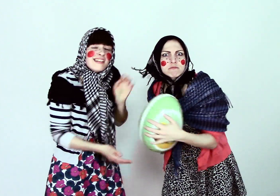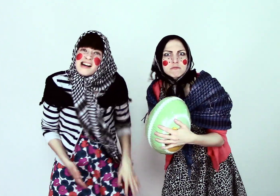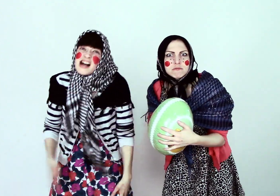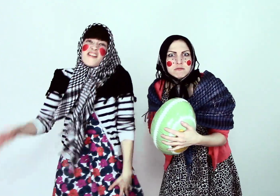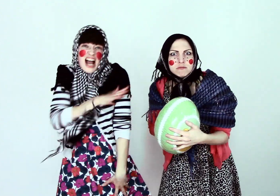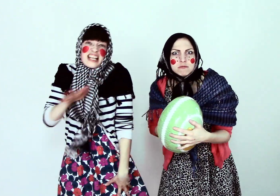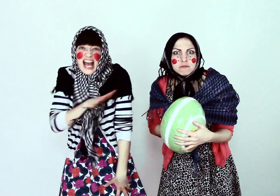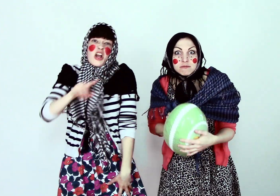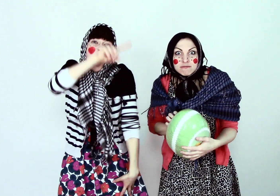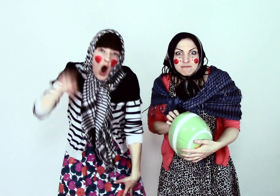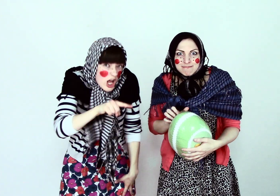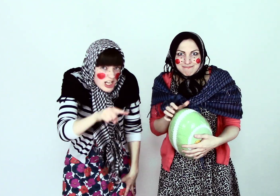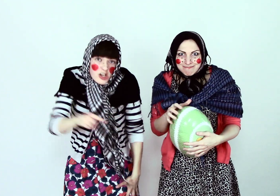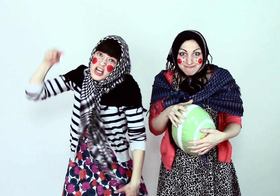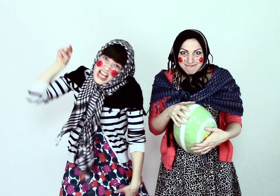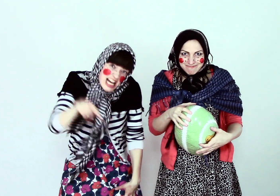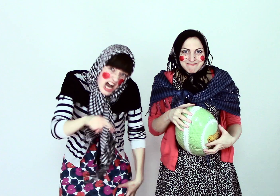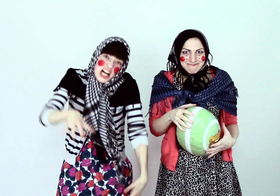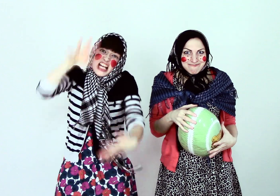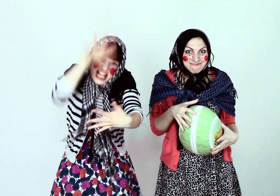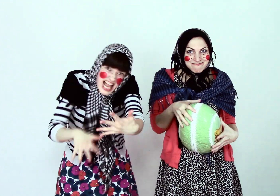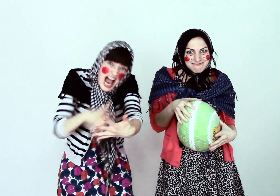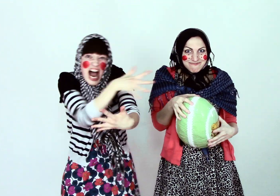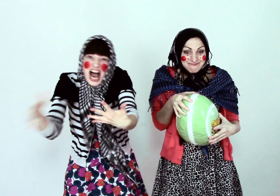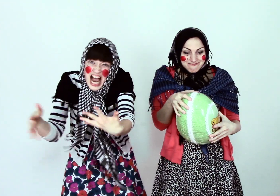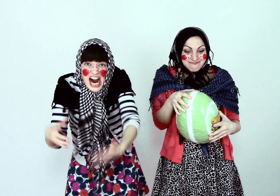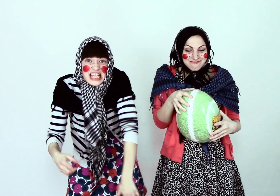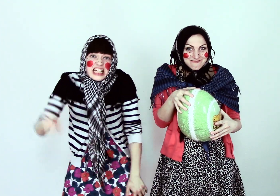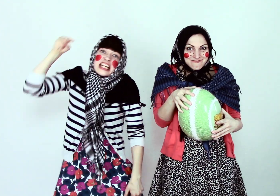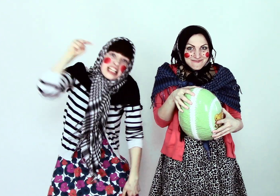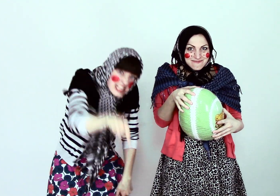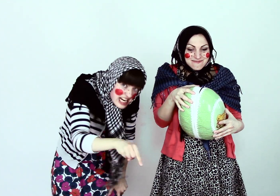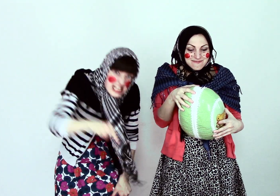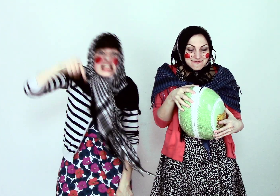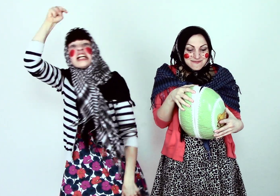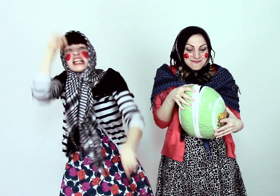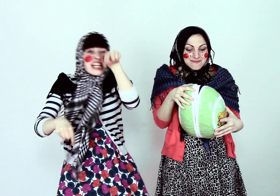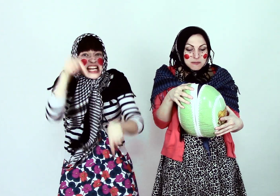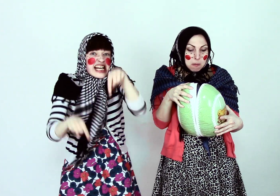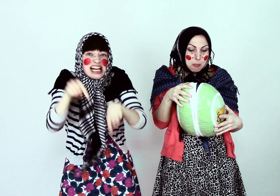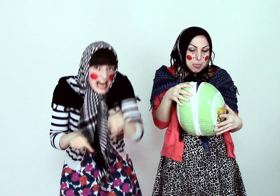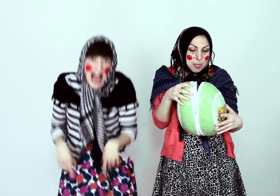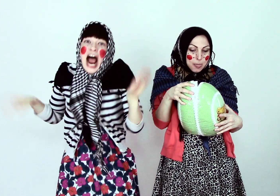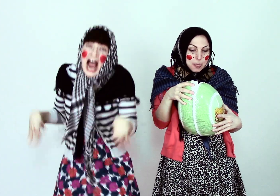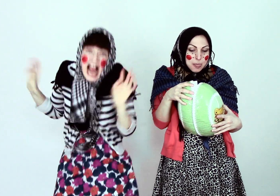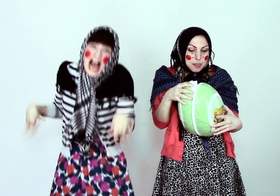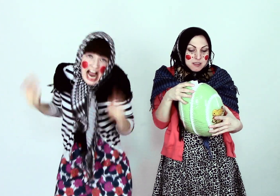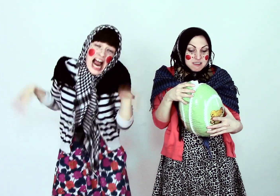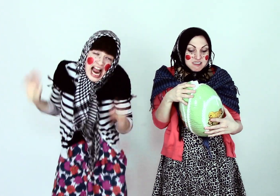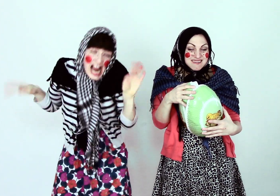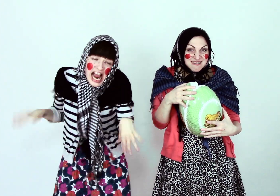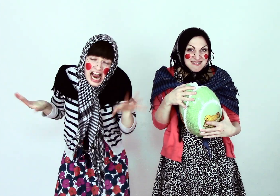THERE WAS A HOLE IN THE CHICKEN WIRE WHERE HE TRIPPED WITH LIGHT FOOTSTEPS!